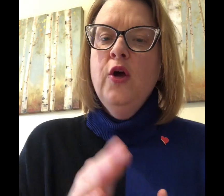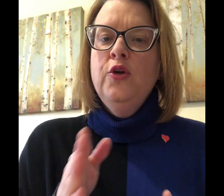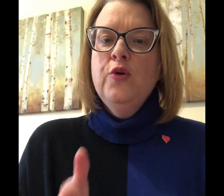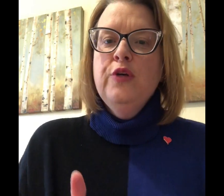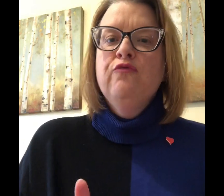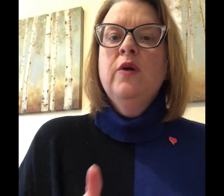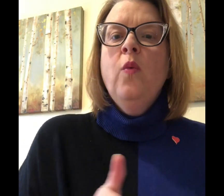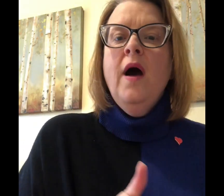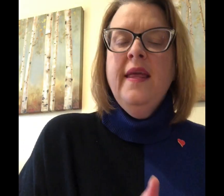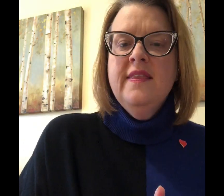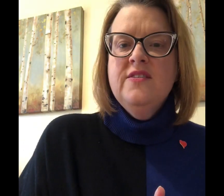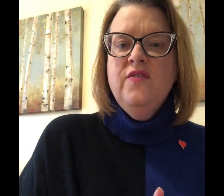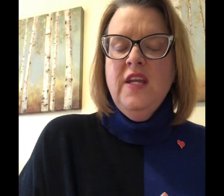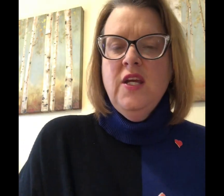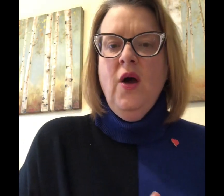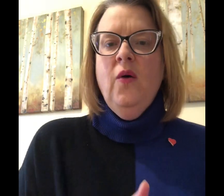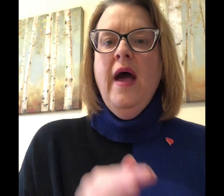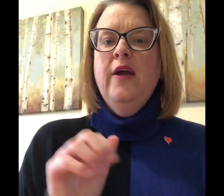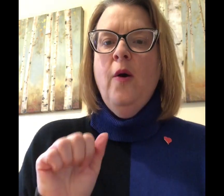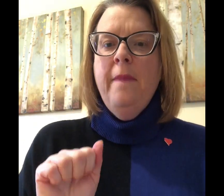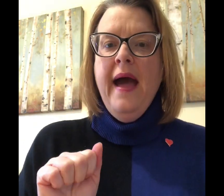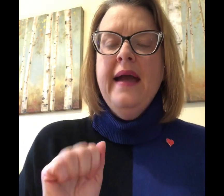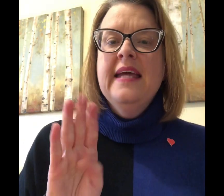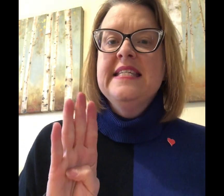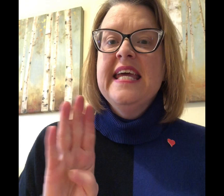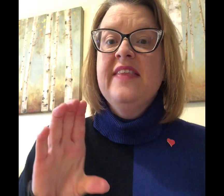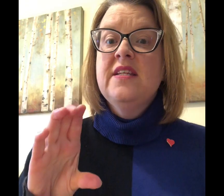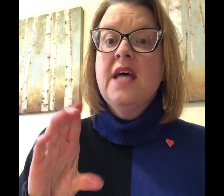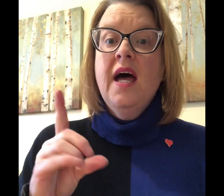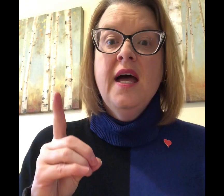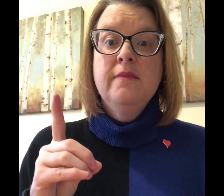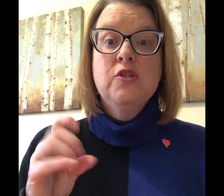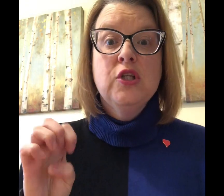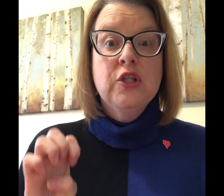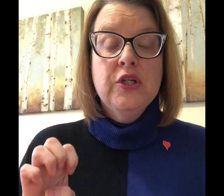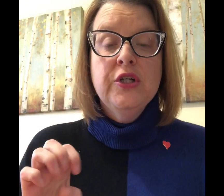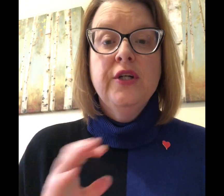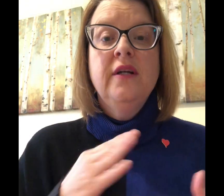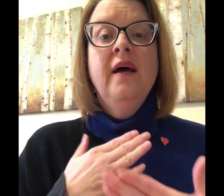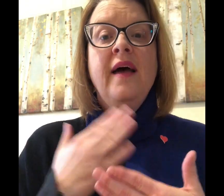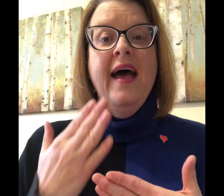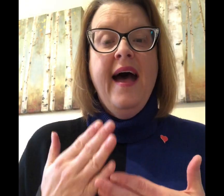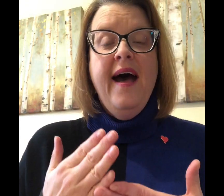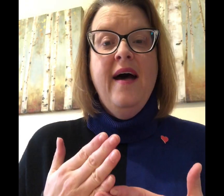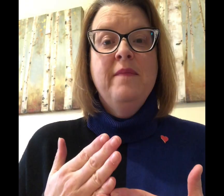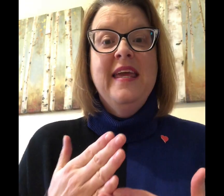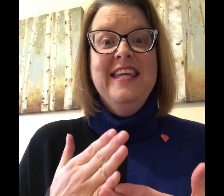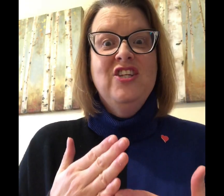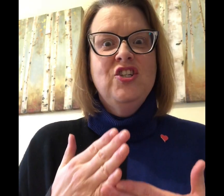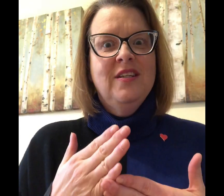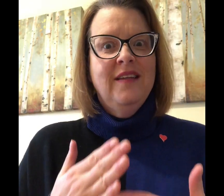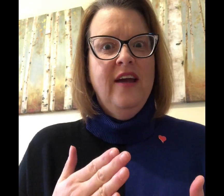you can rewind this video and go back and take the time to learn each letter.